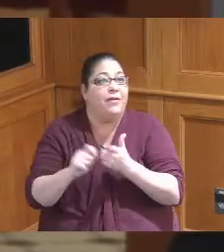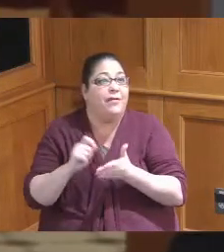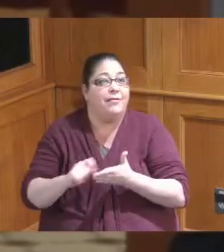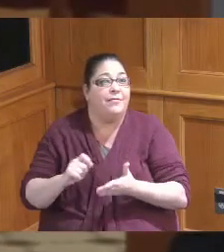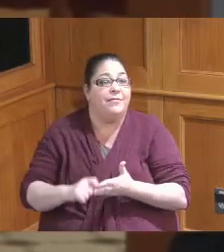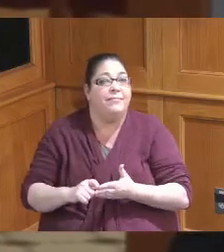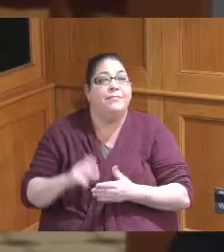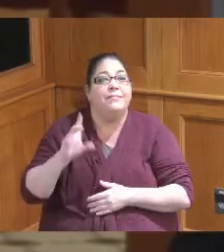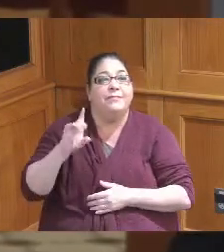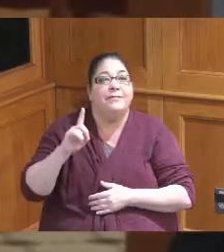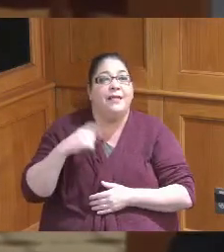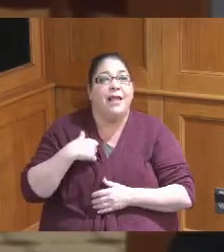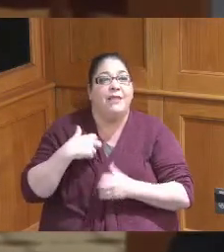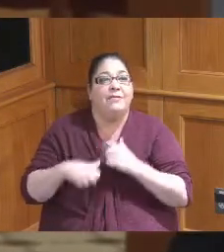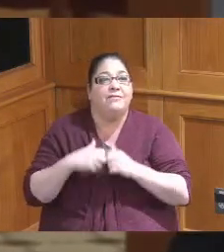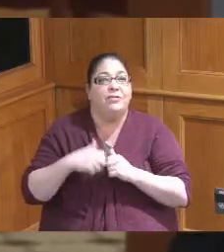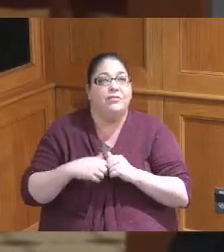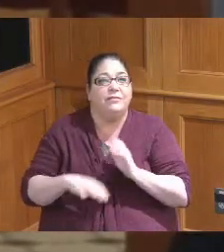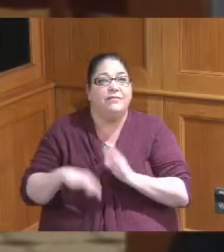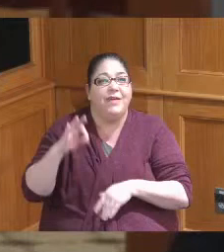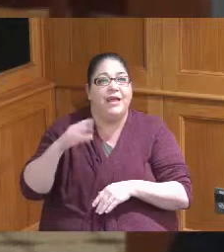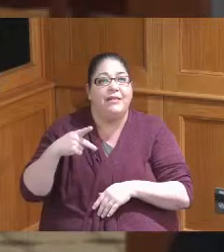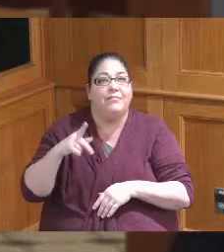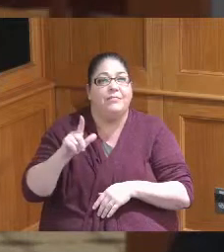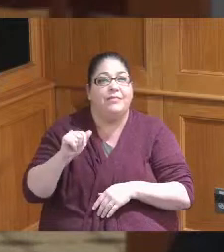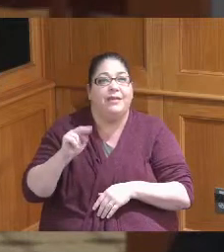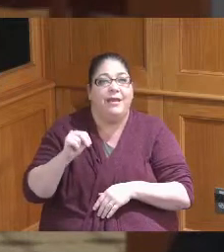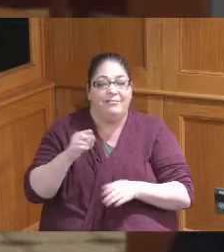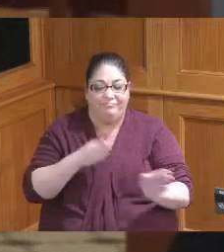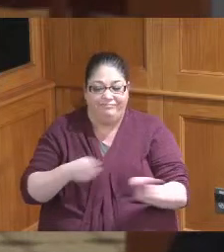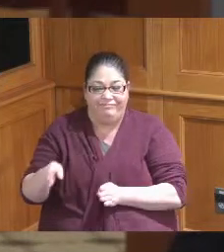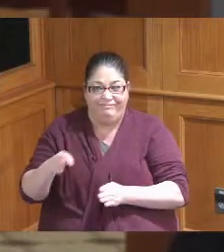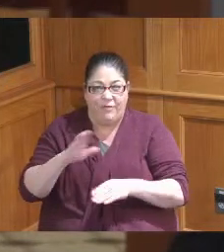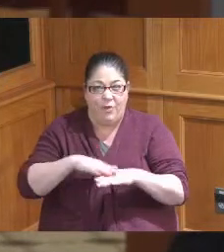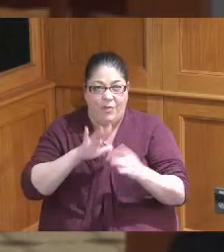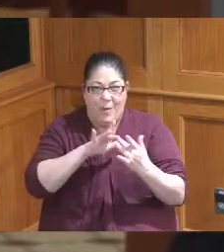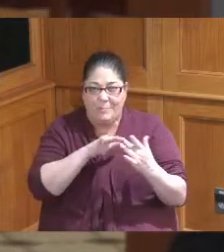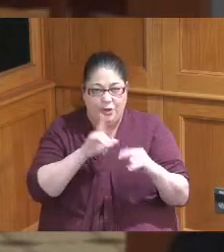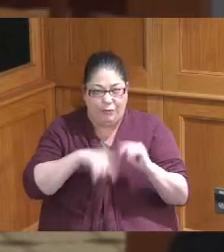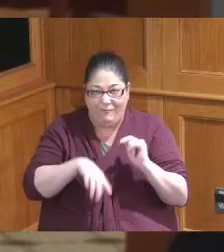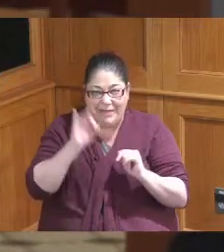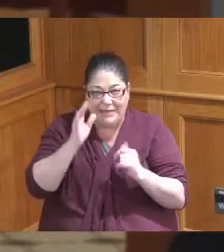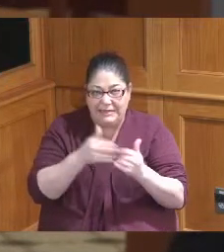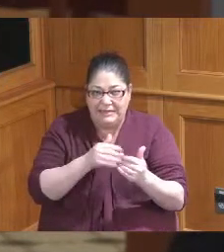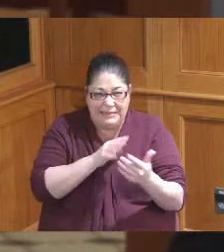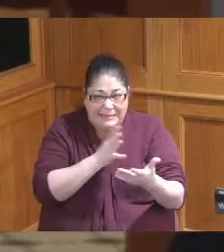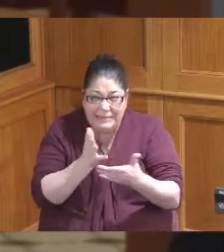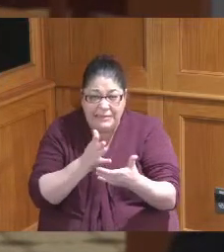did have difficulty finding the plan on on the website okay so I mean if if the full plan is